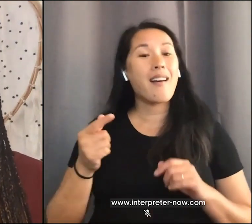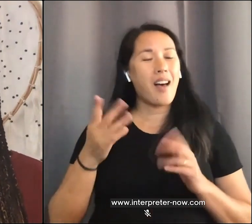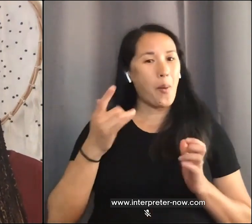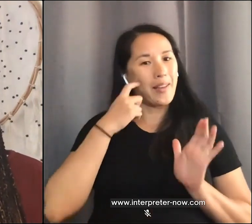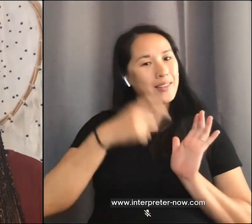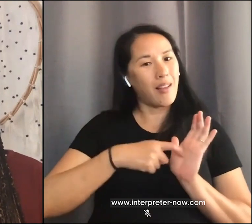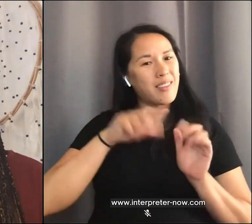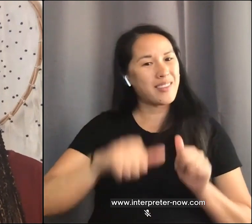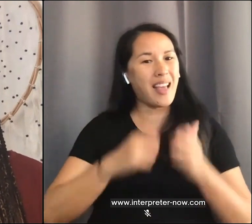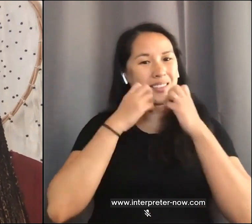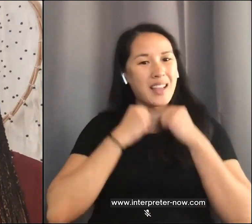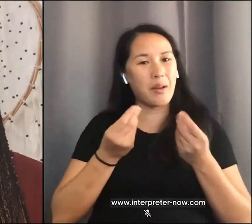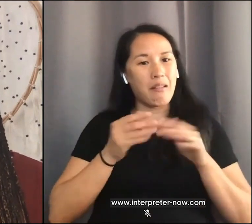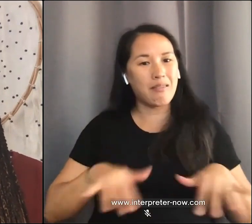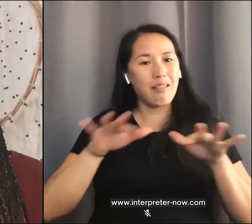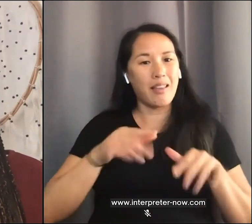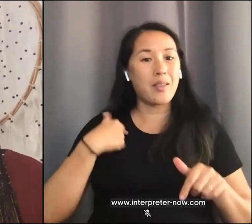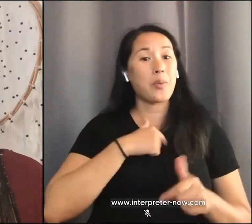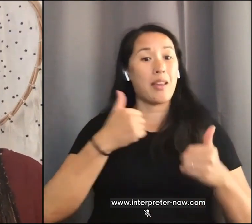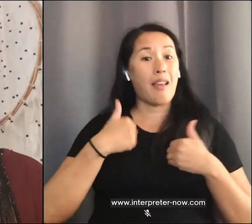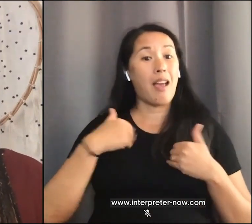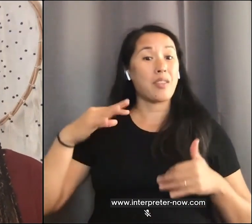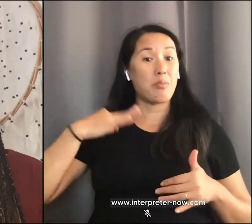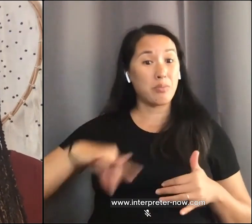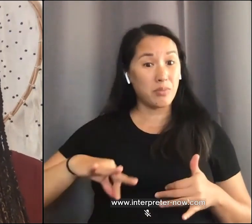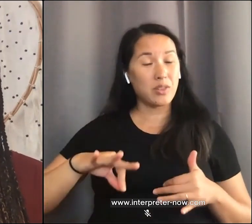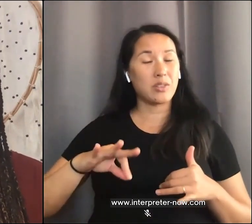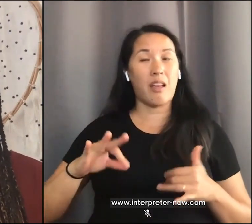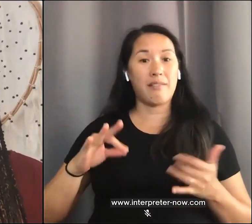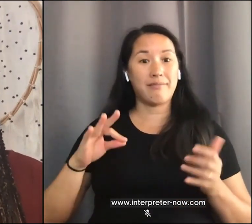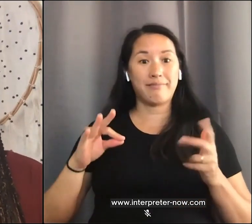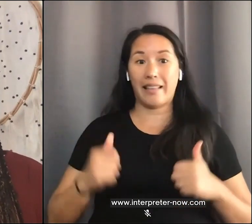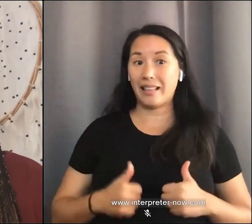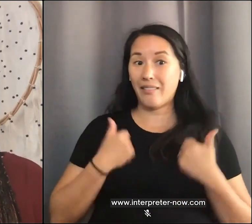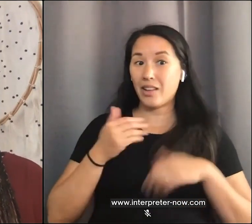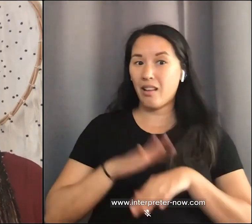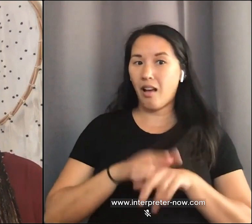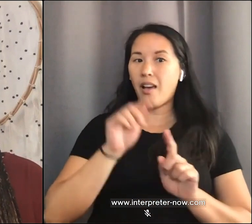land that we have the privilege of operating on is situated on the traditional territories